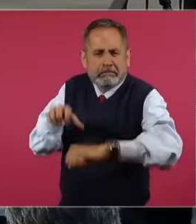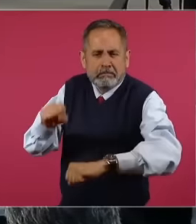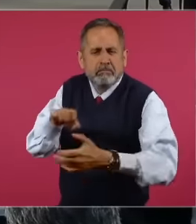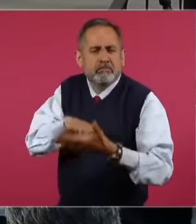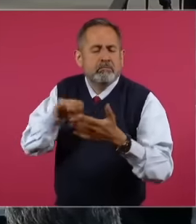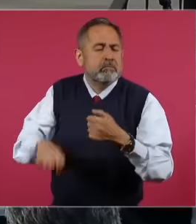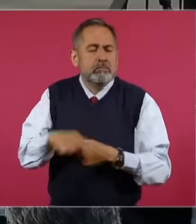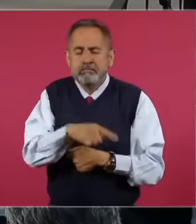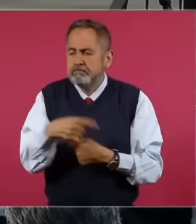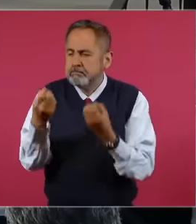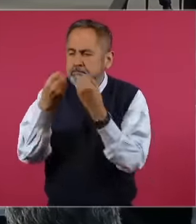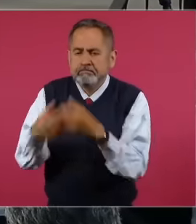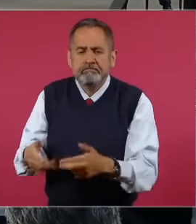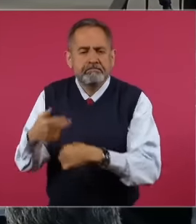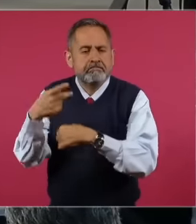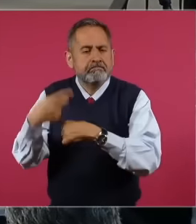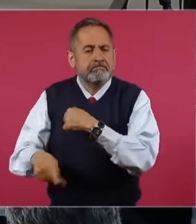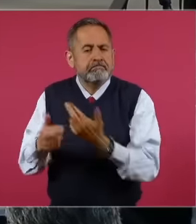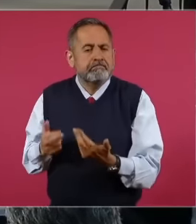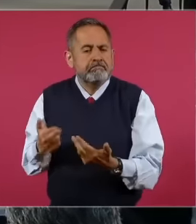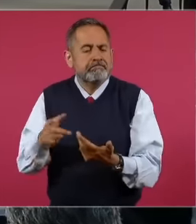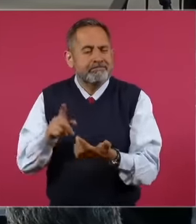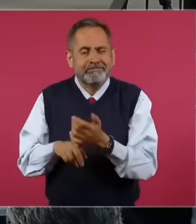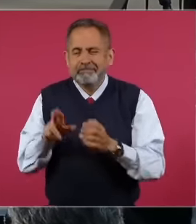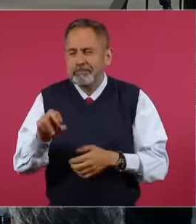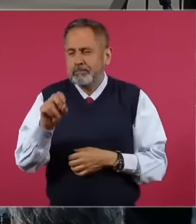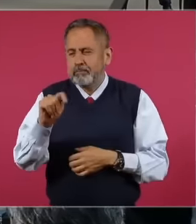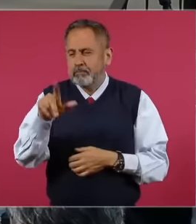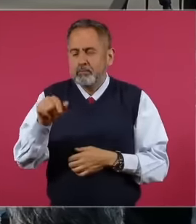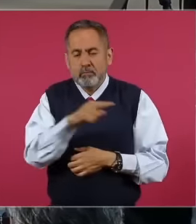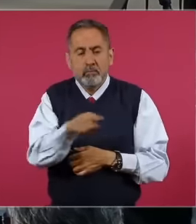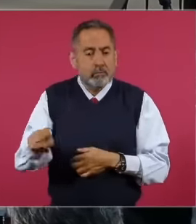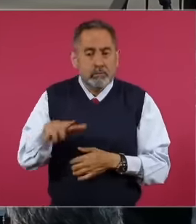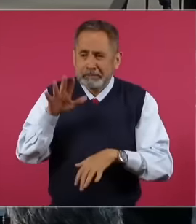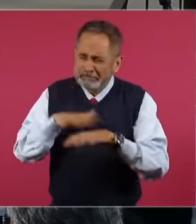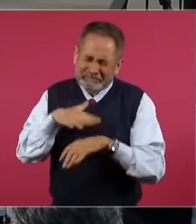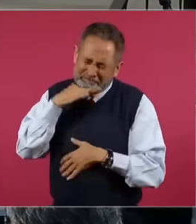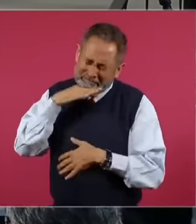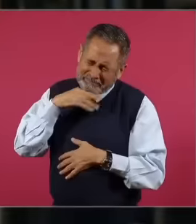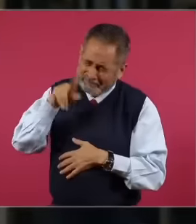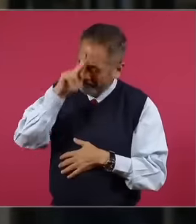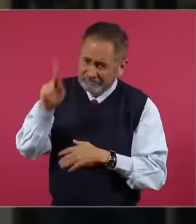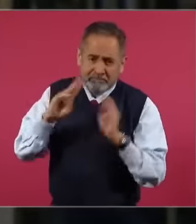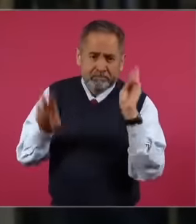the case of the contamination of the Tula River, which is one of the most polluted regions in the world,